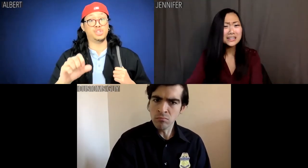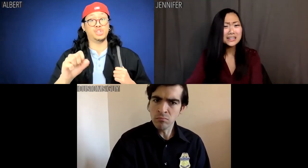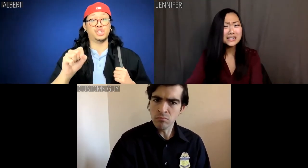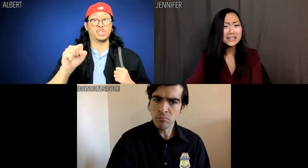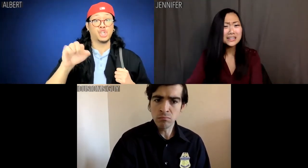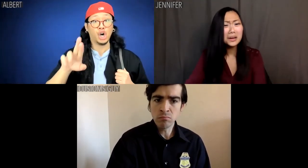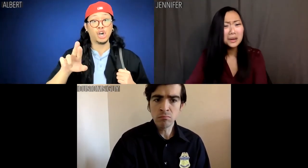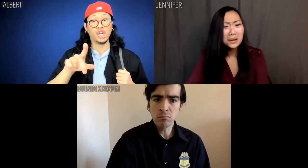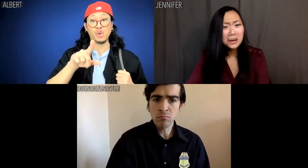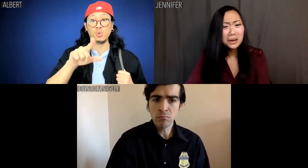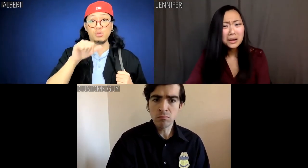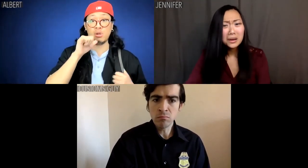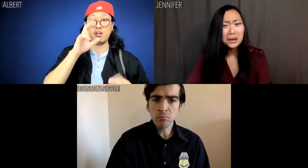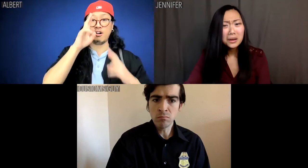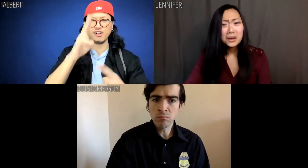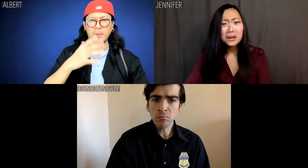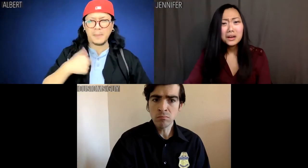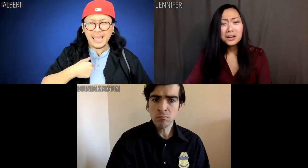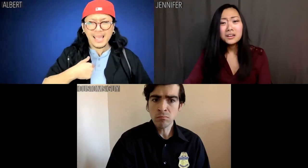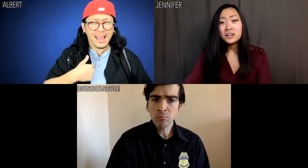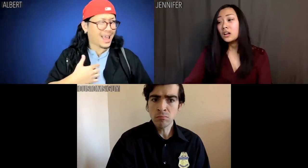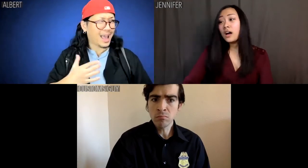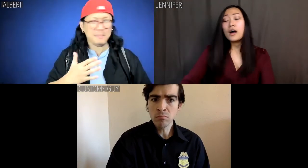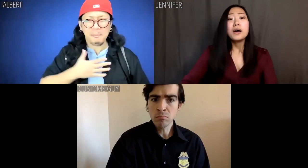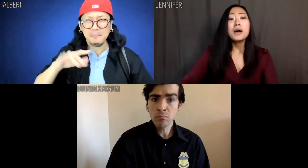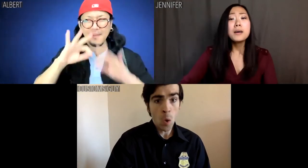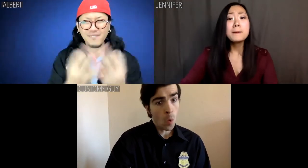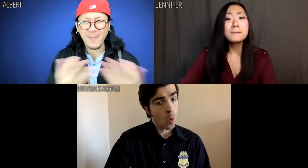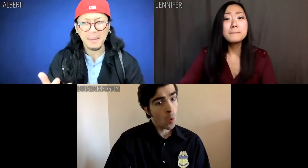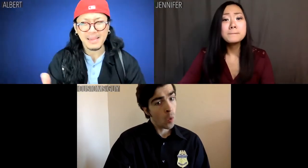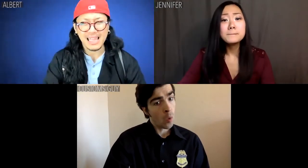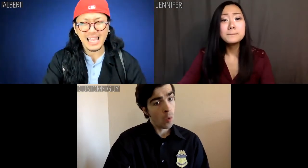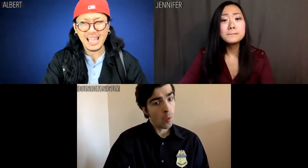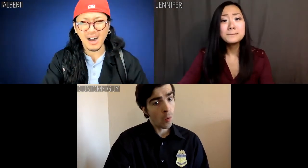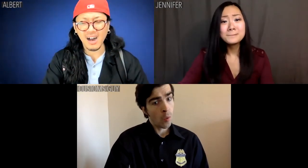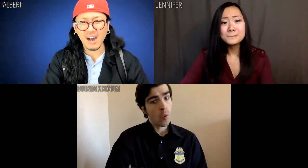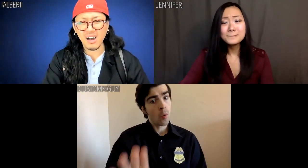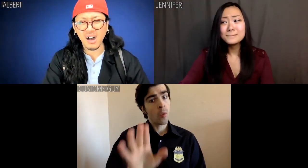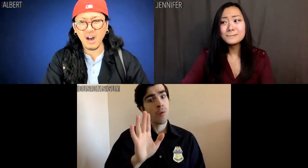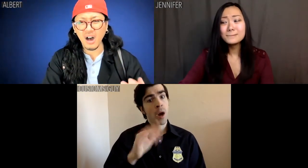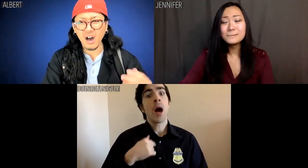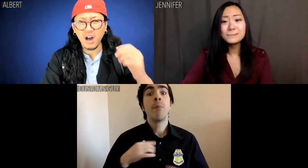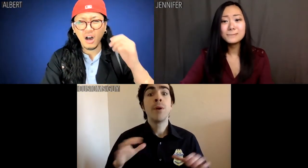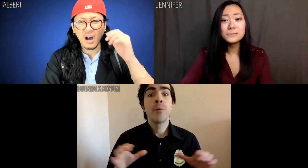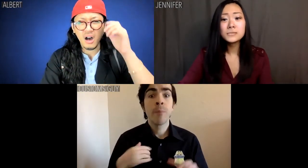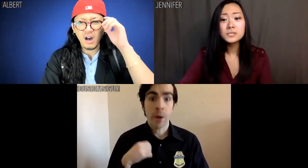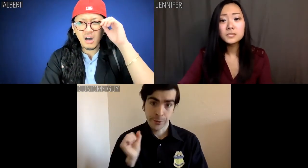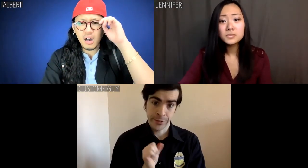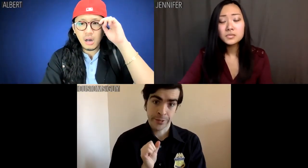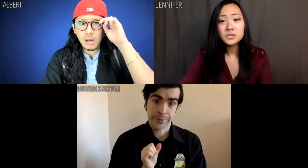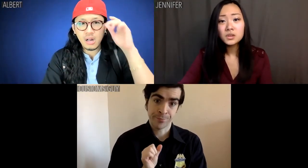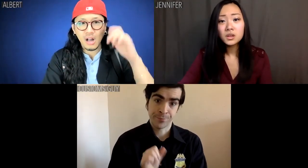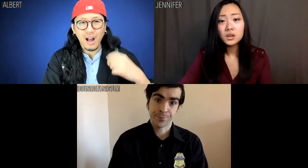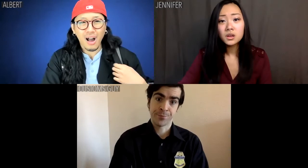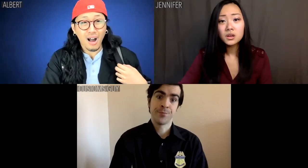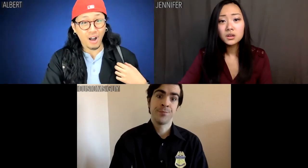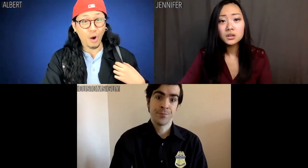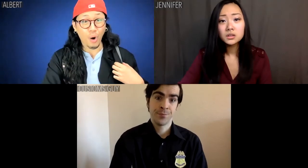Albert: Sir, you dishonor me and my family. Customs guy: I'm doing my job.